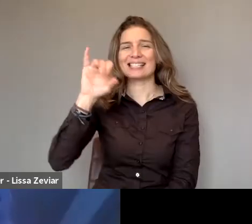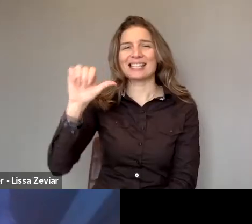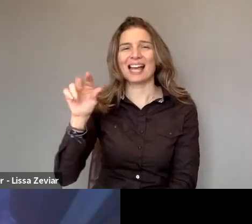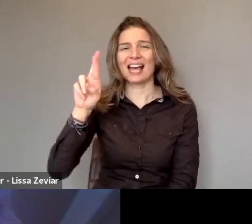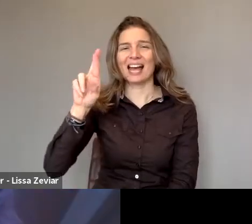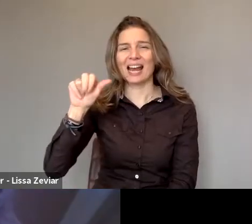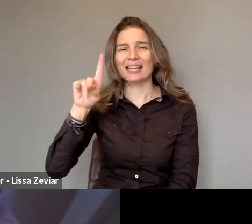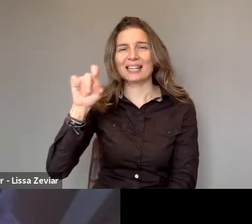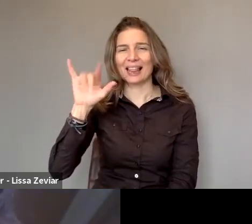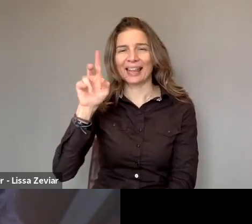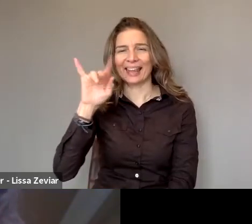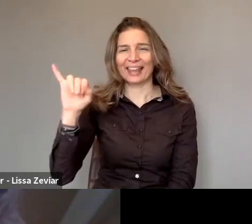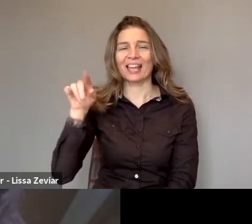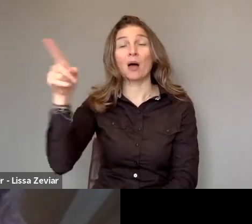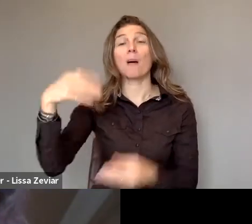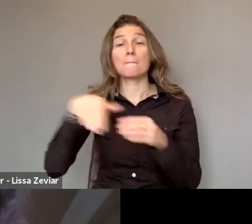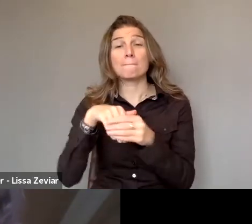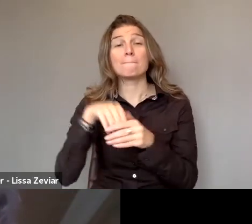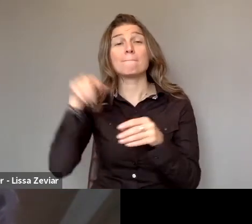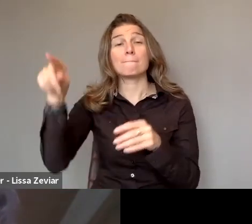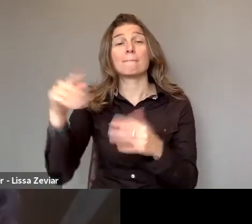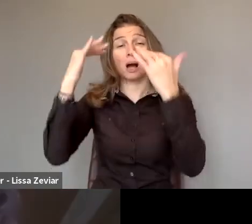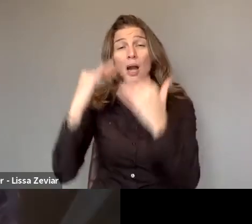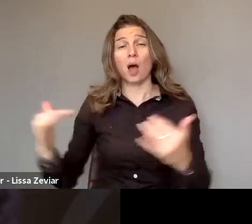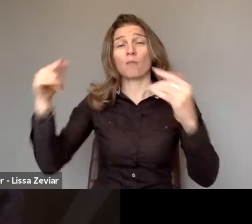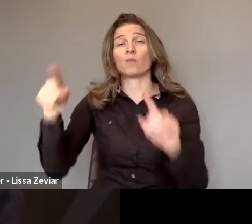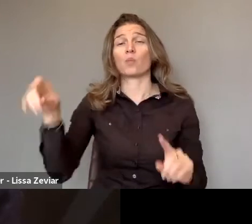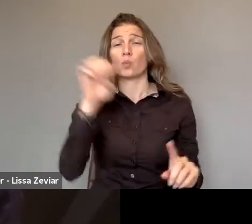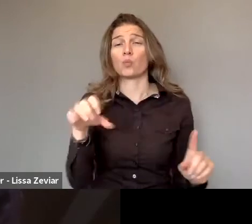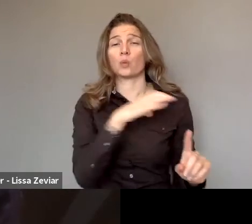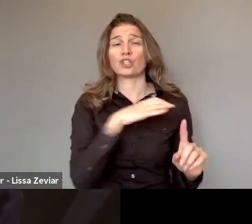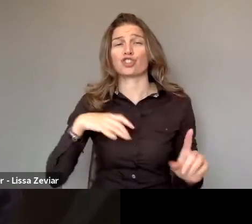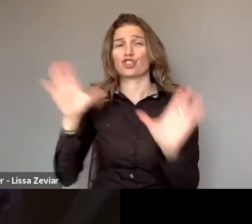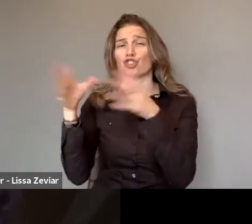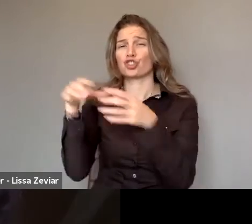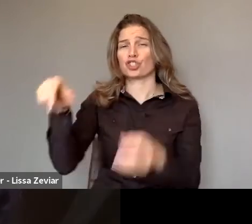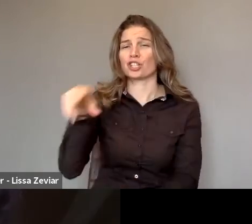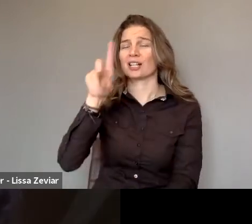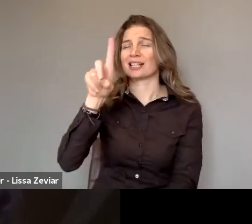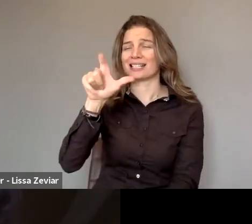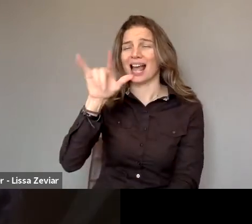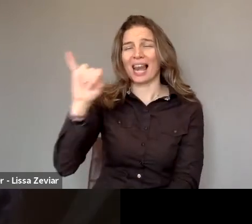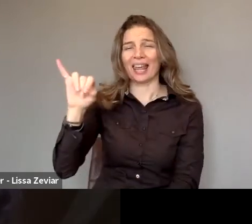member of the cabinet of Commissioner Dalli from the European Commission.